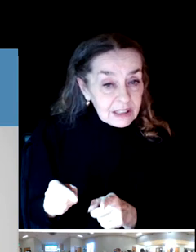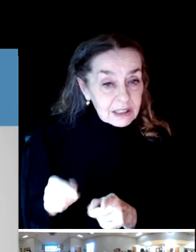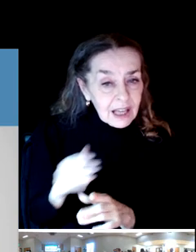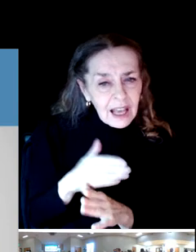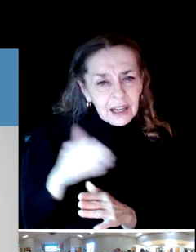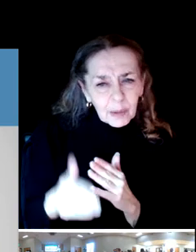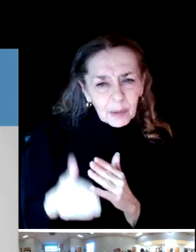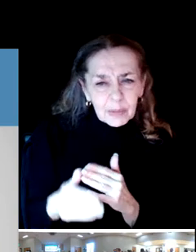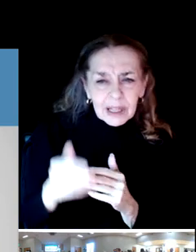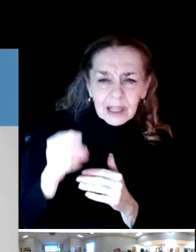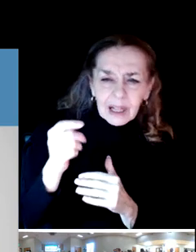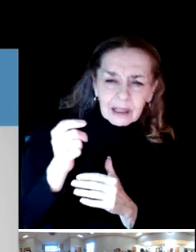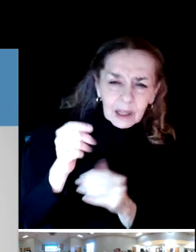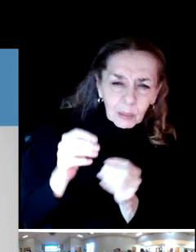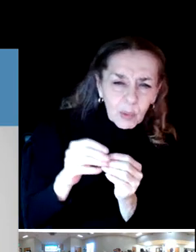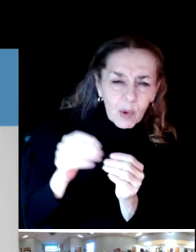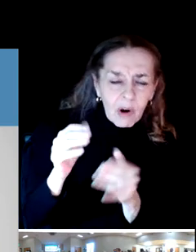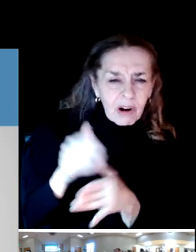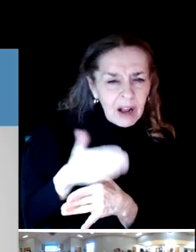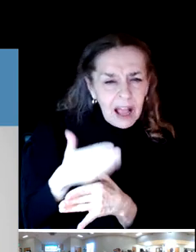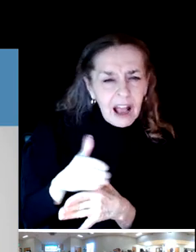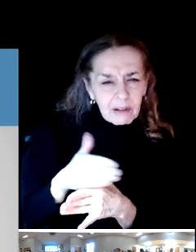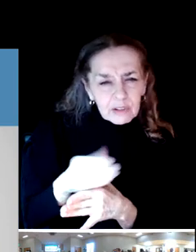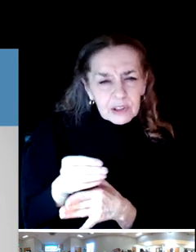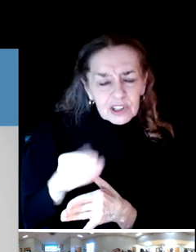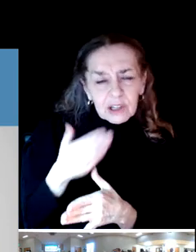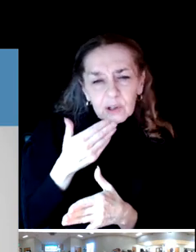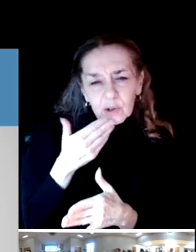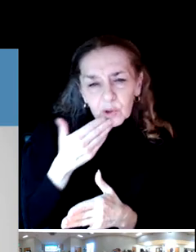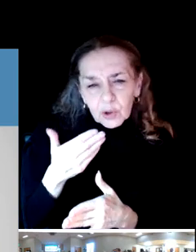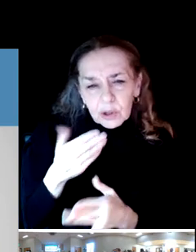little more good rather than an excellent.